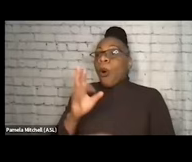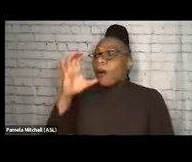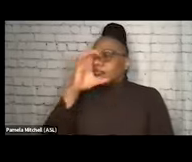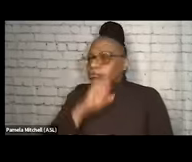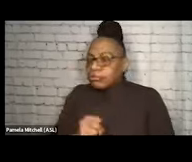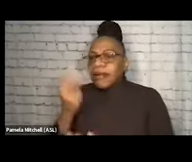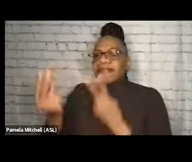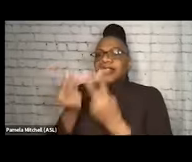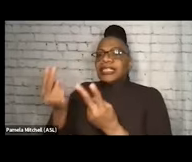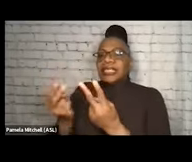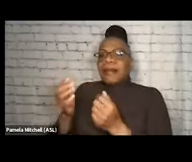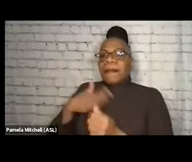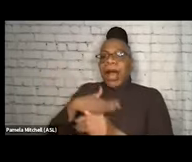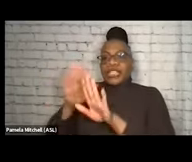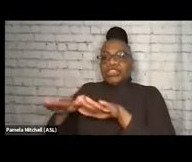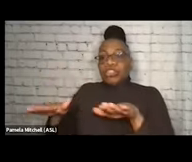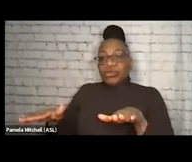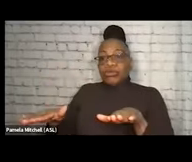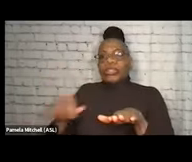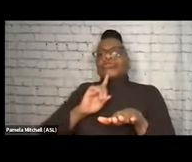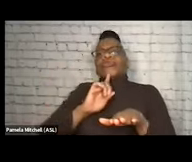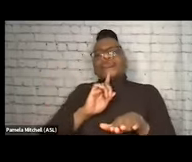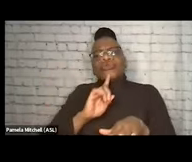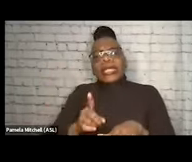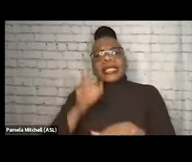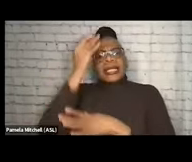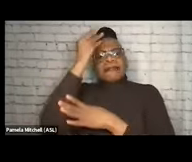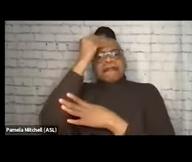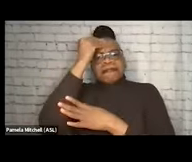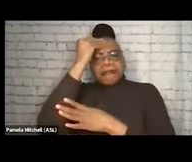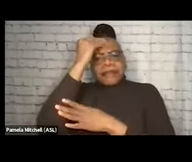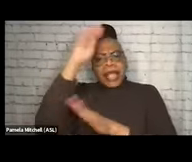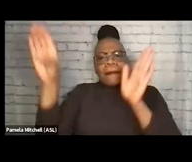And so really, like, thinking about the whole picture of a person